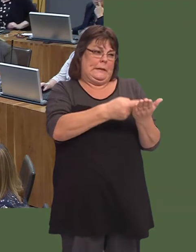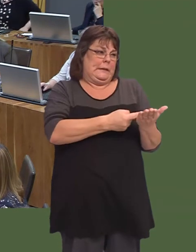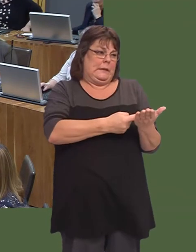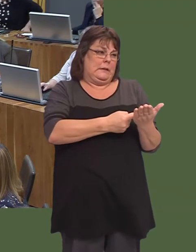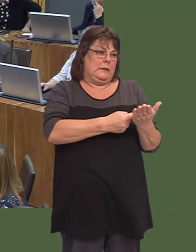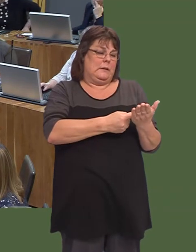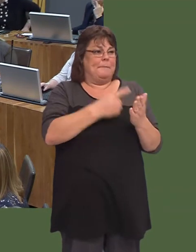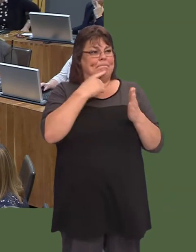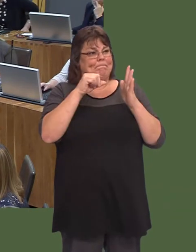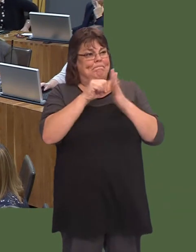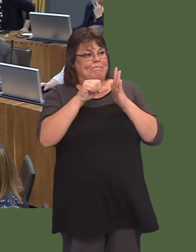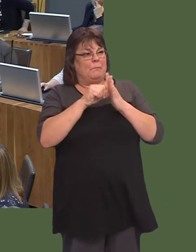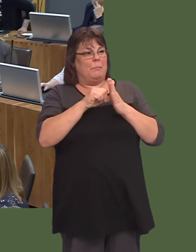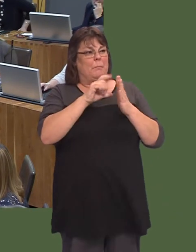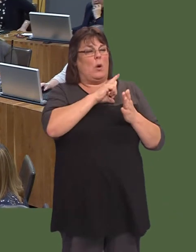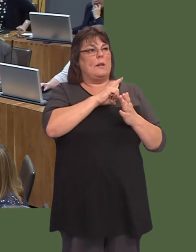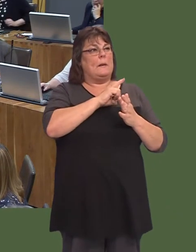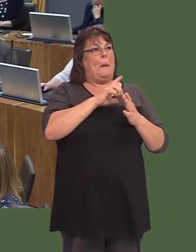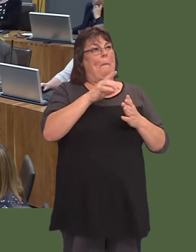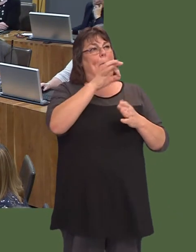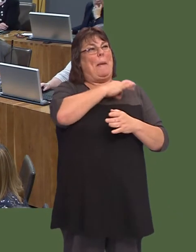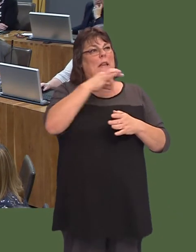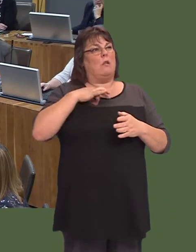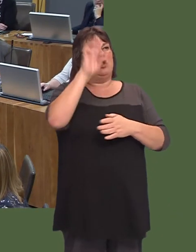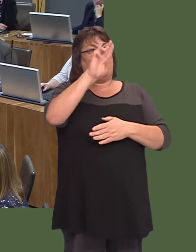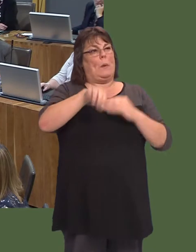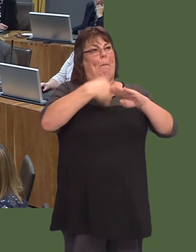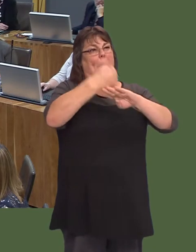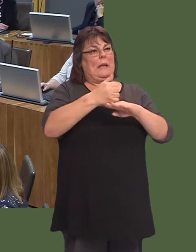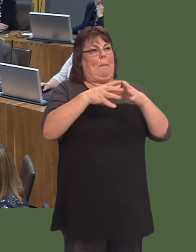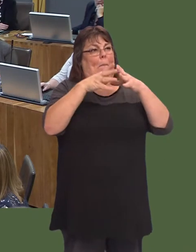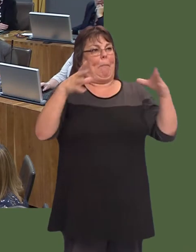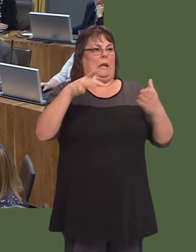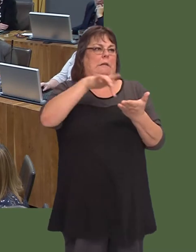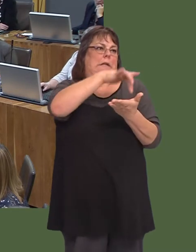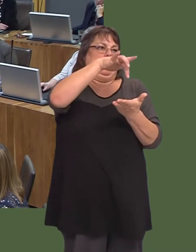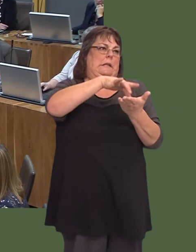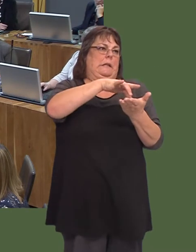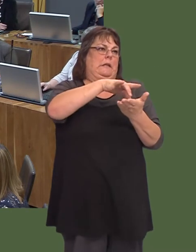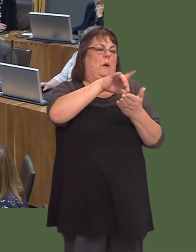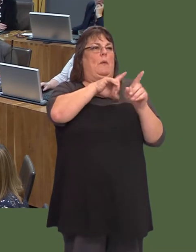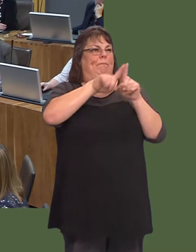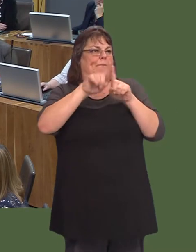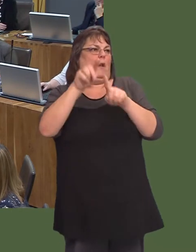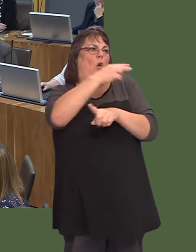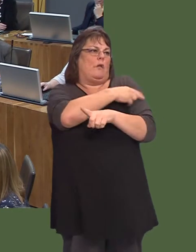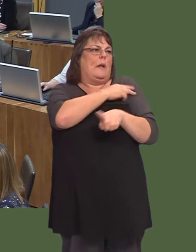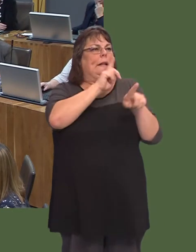We know it would be difficult because big medical schools are in big cities with big hospitals, which have a far greater spread of specialities.